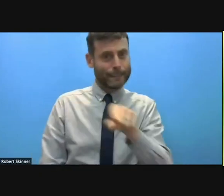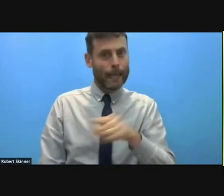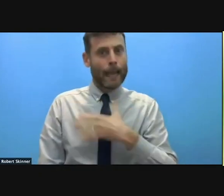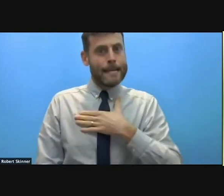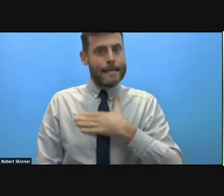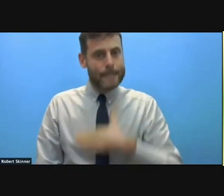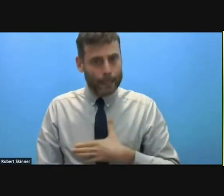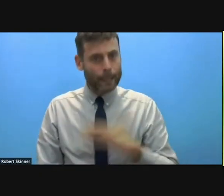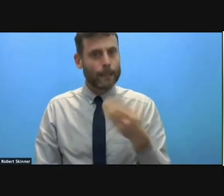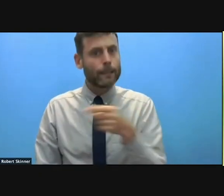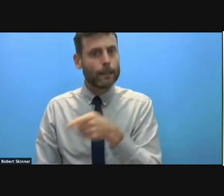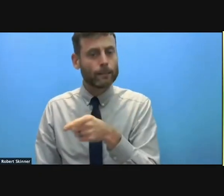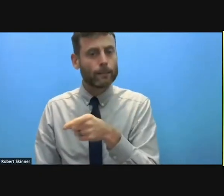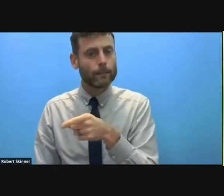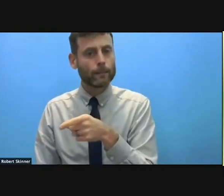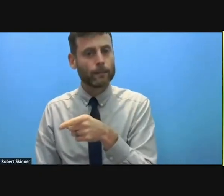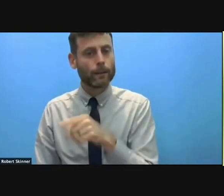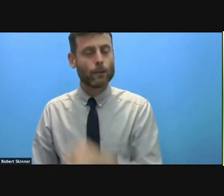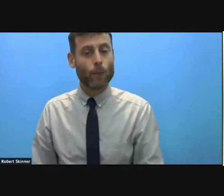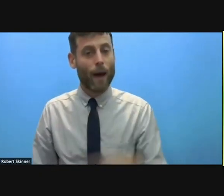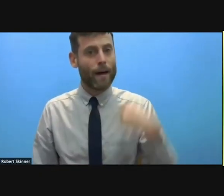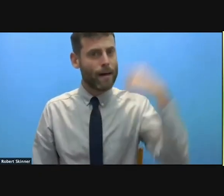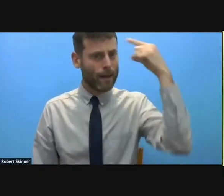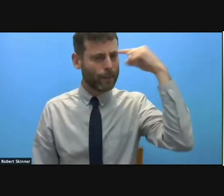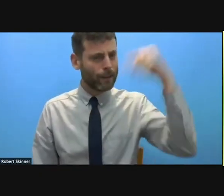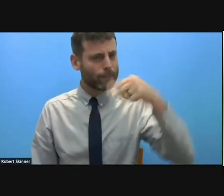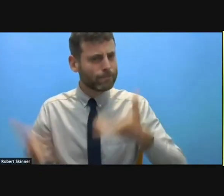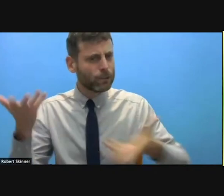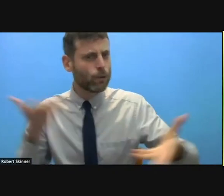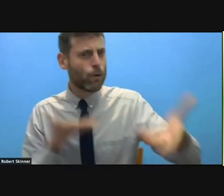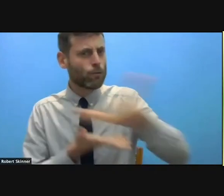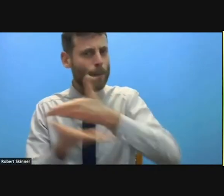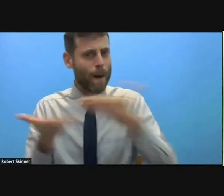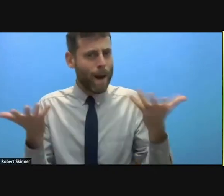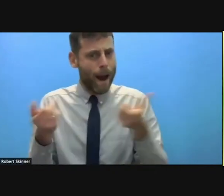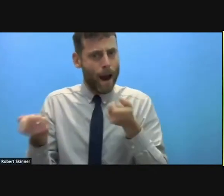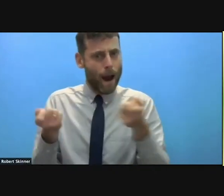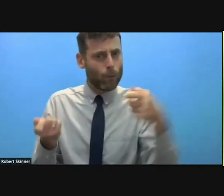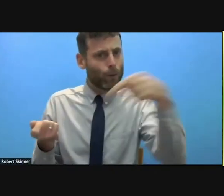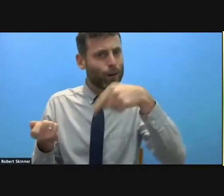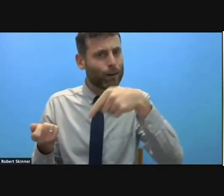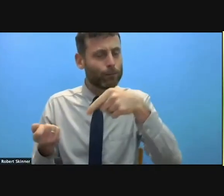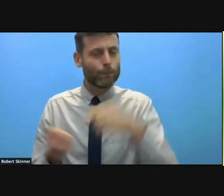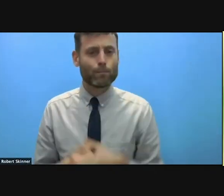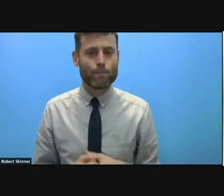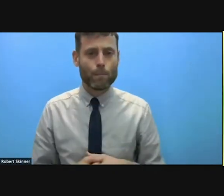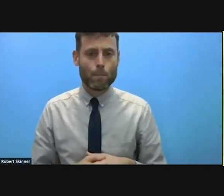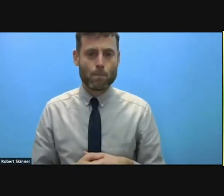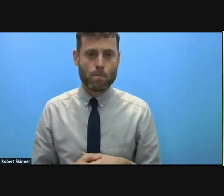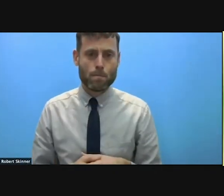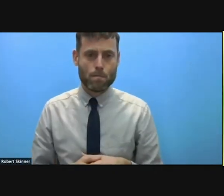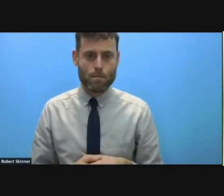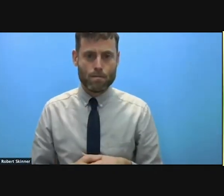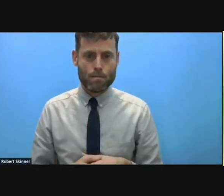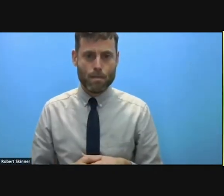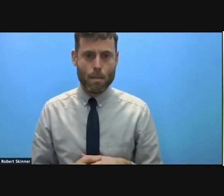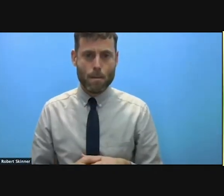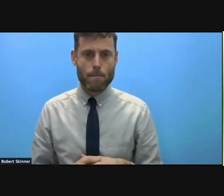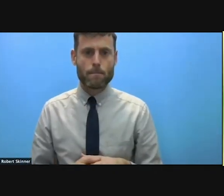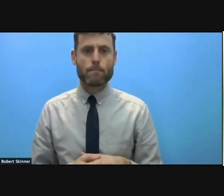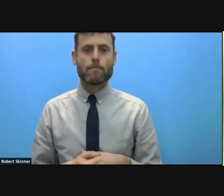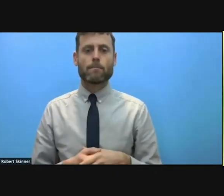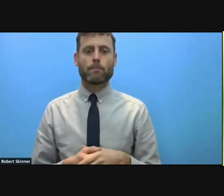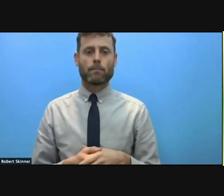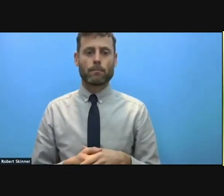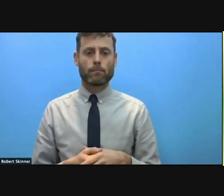address in the coming panel discussions. All these points that I raised showed